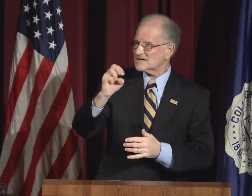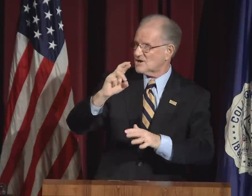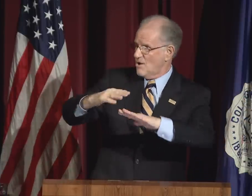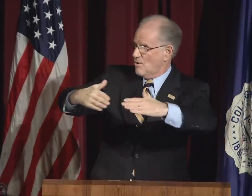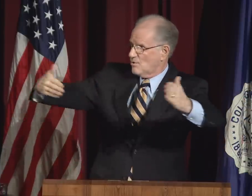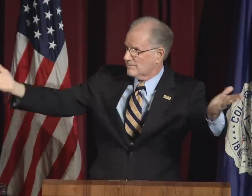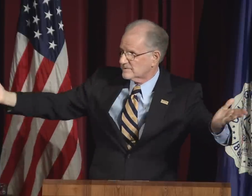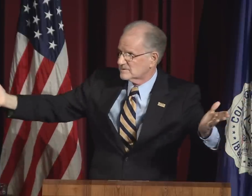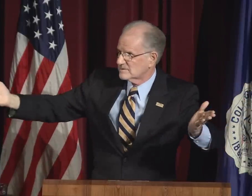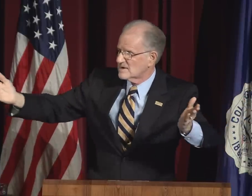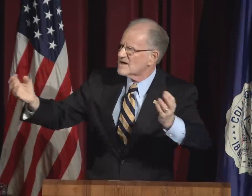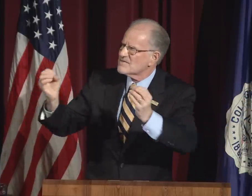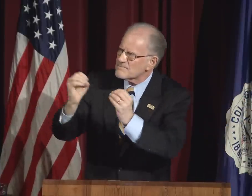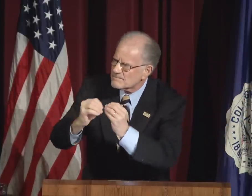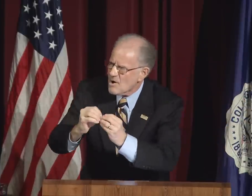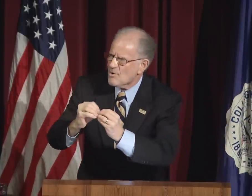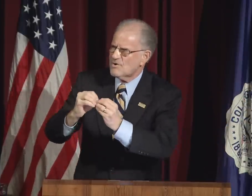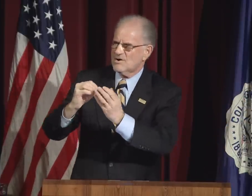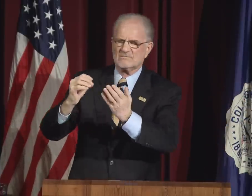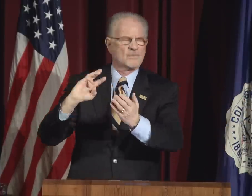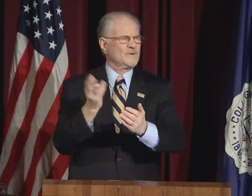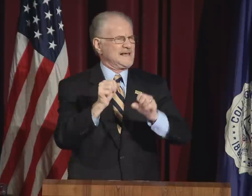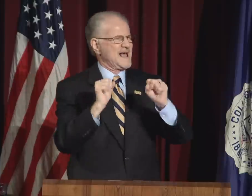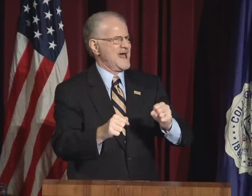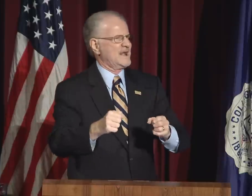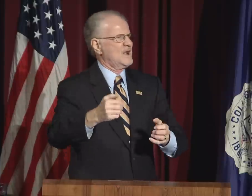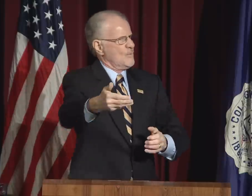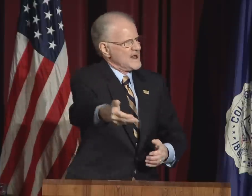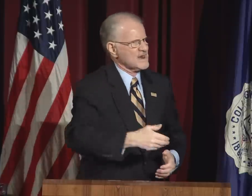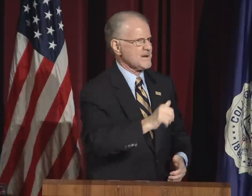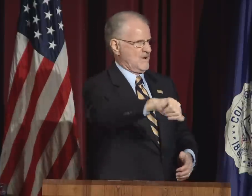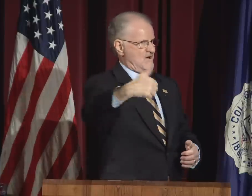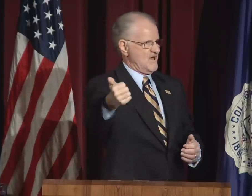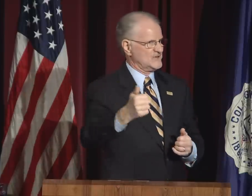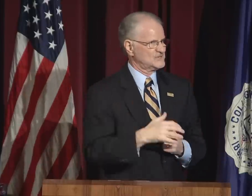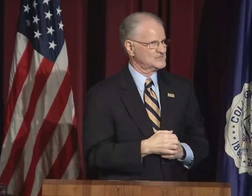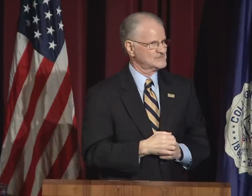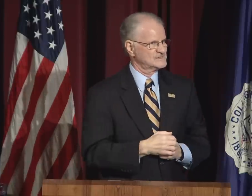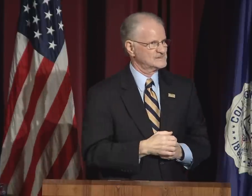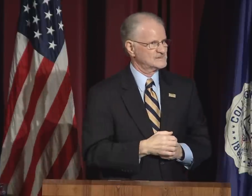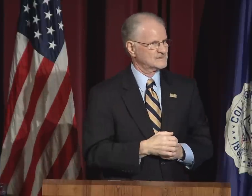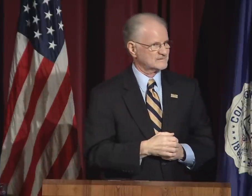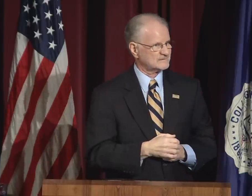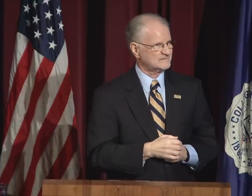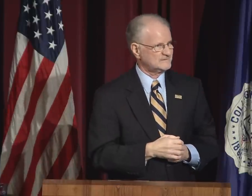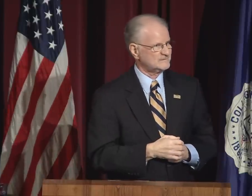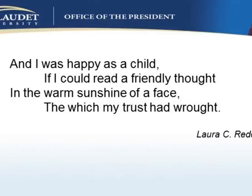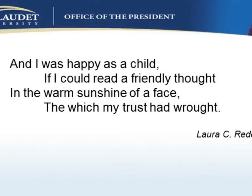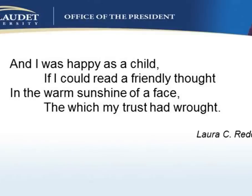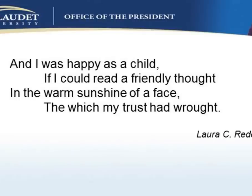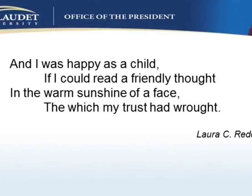We learned that the wider the gates are open the more we can welcome others.